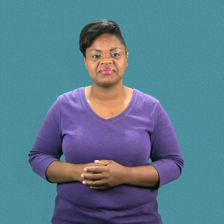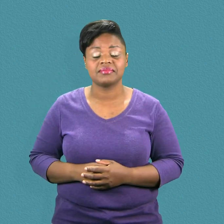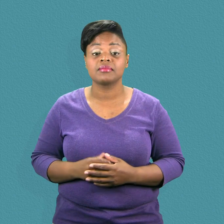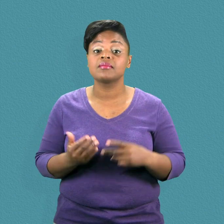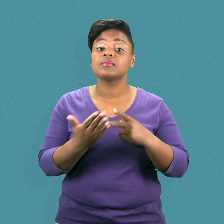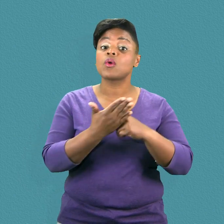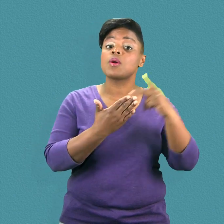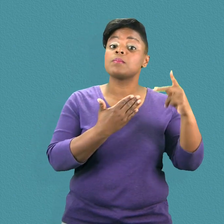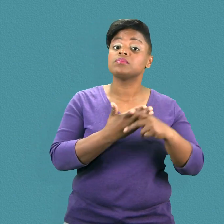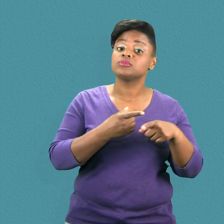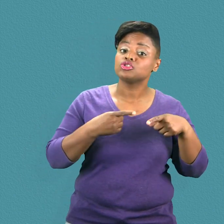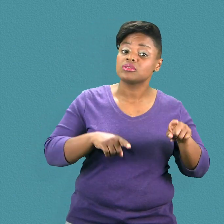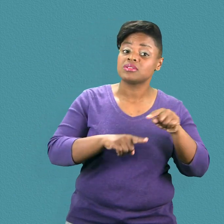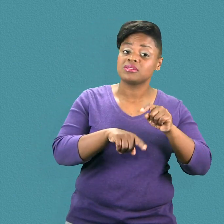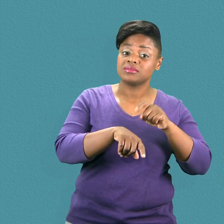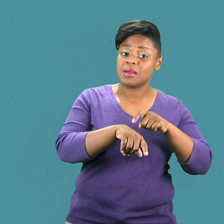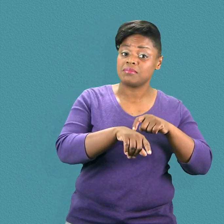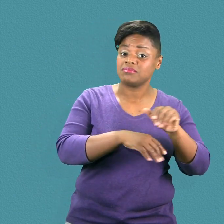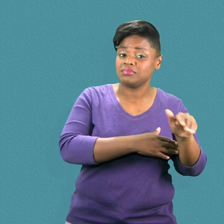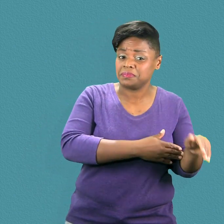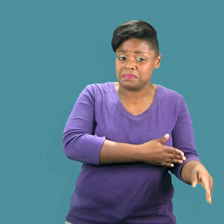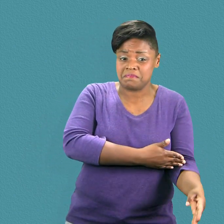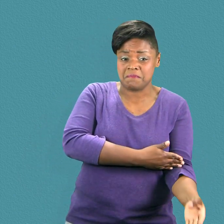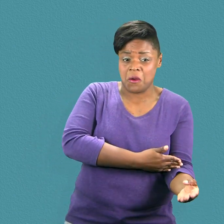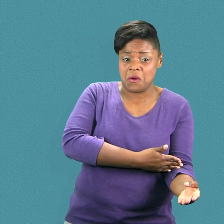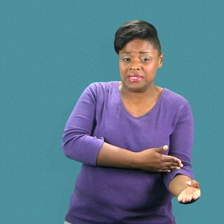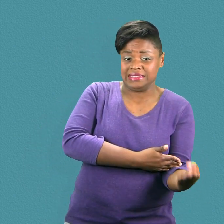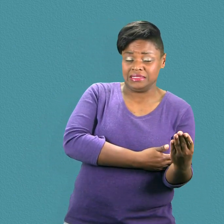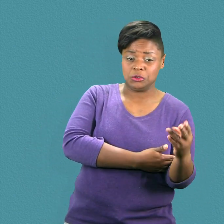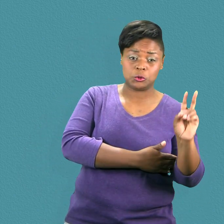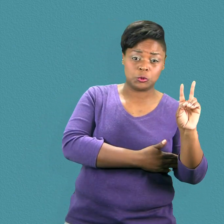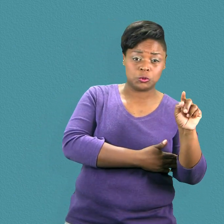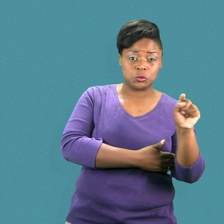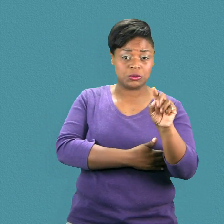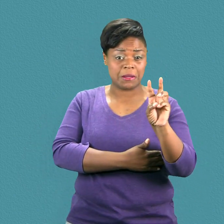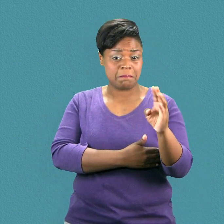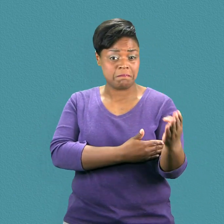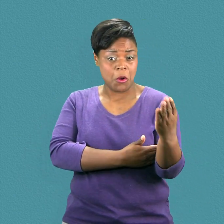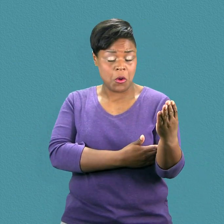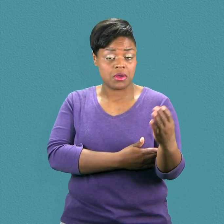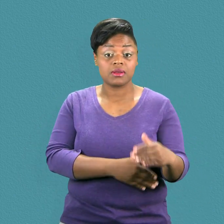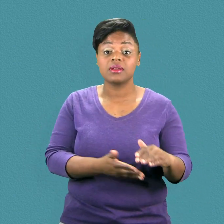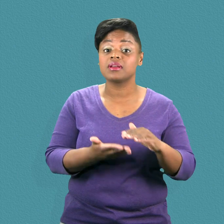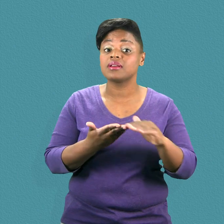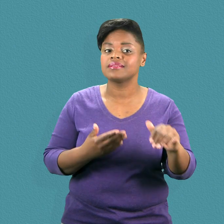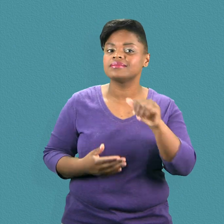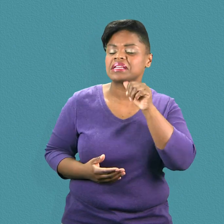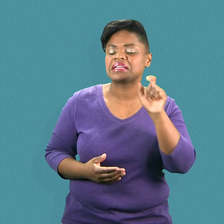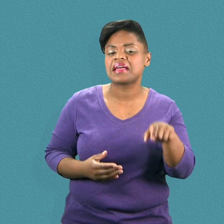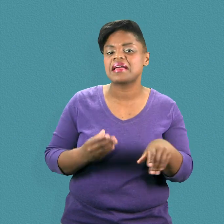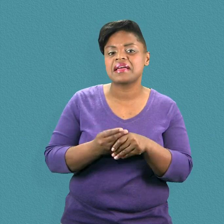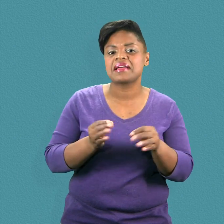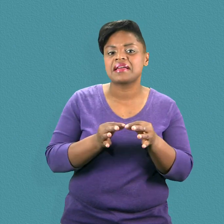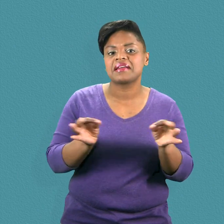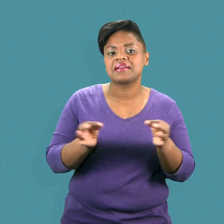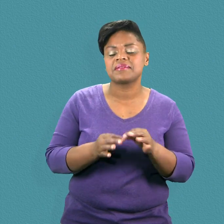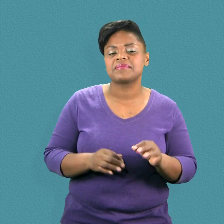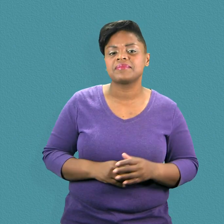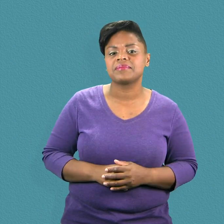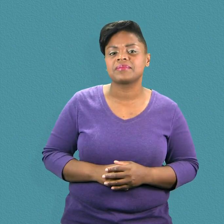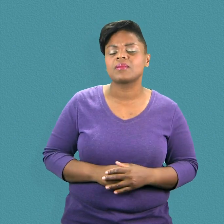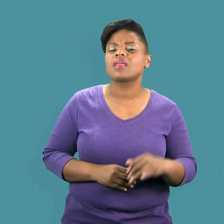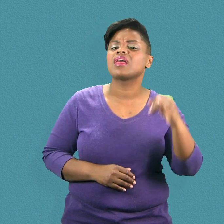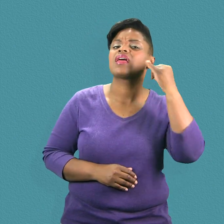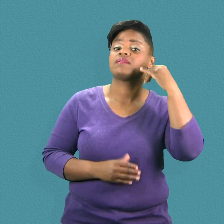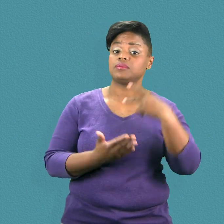• Programs distributed in late night hours – between 2 am and 6 am; or if distributed